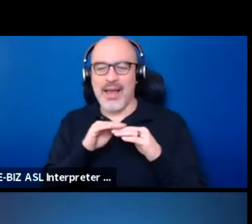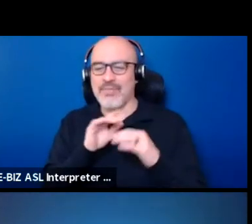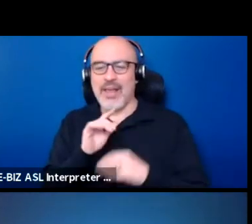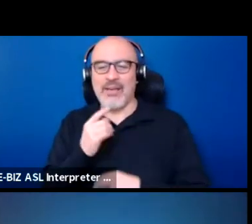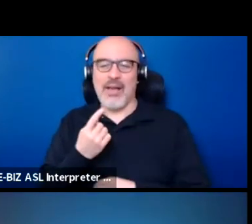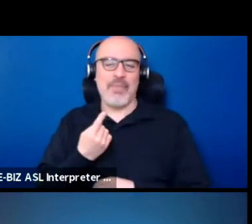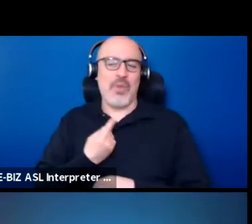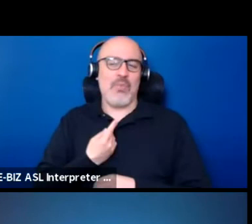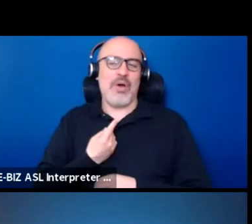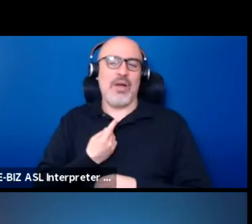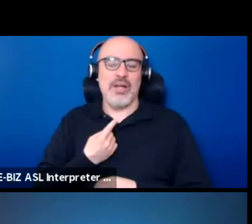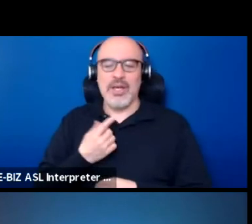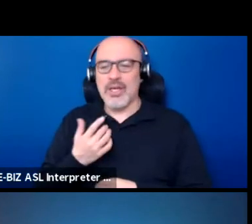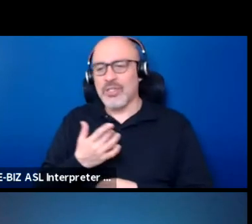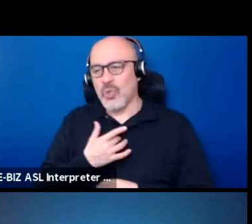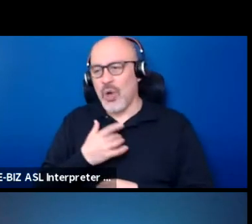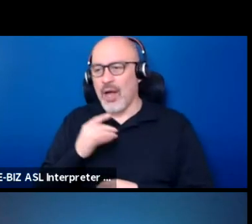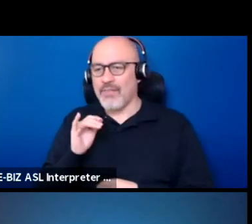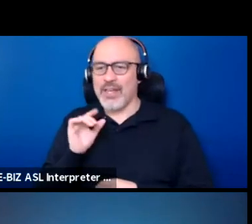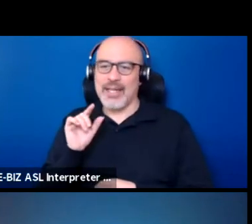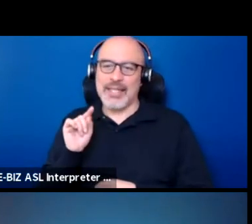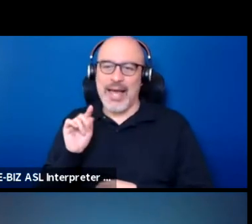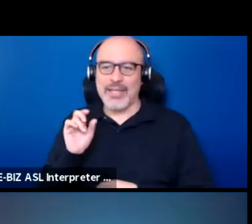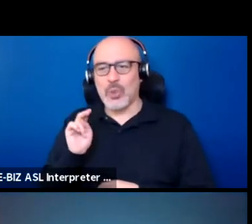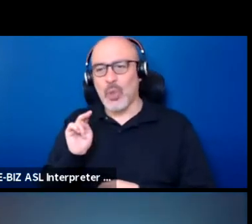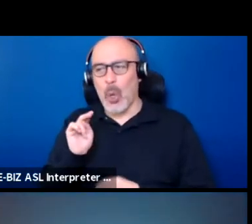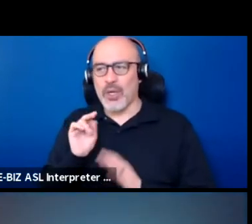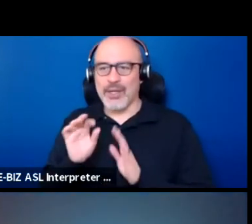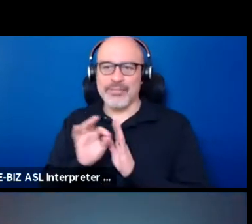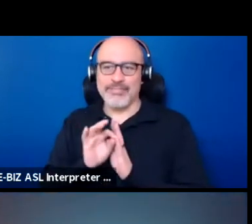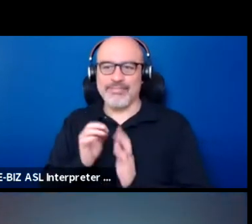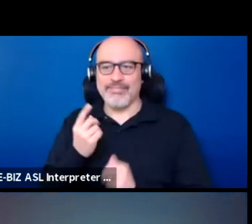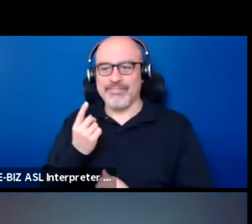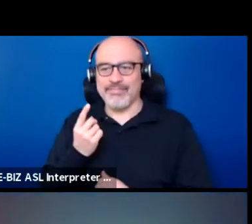So I'm kind of like tokenized. And so with that, I'm especially careful